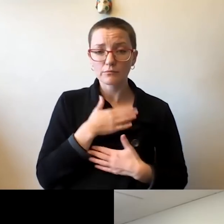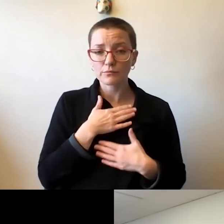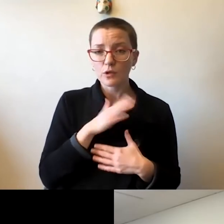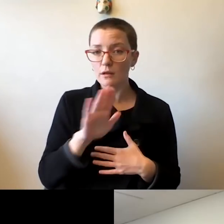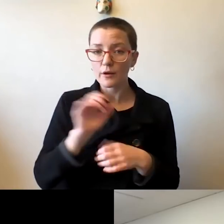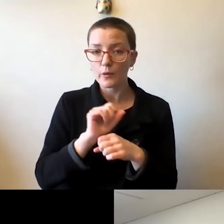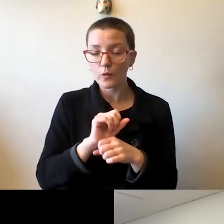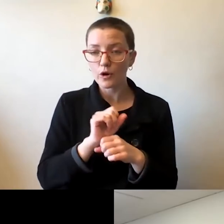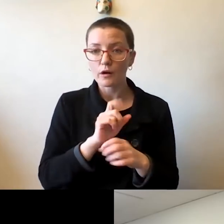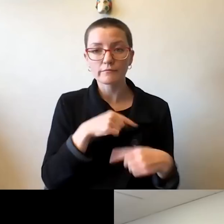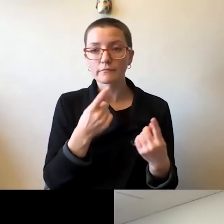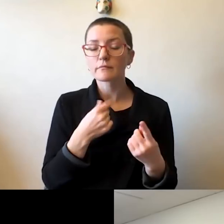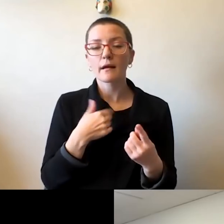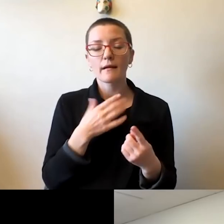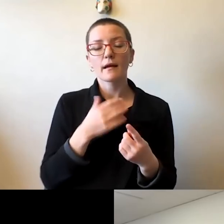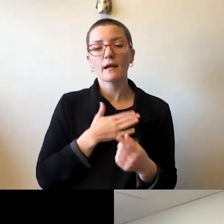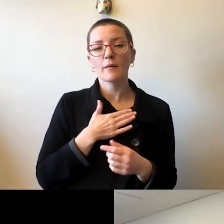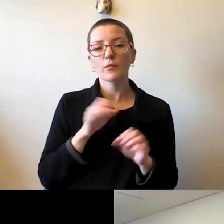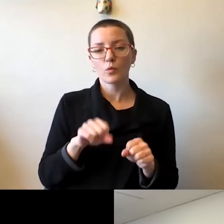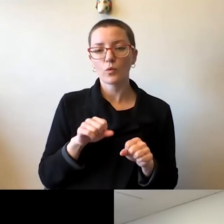and glad that we could provide a bit more pay